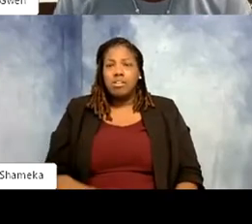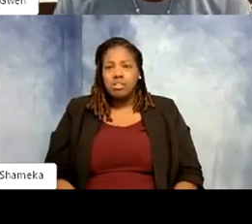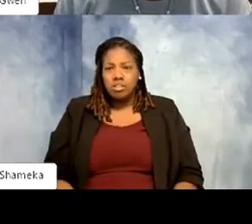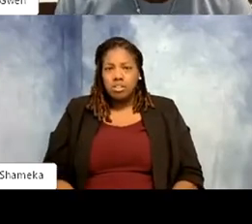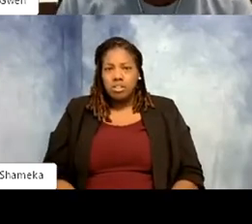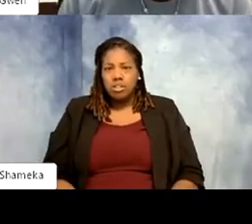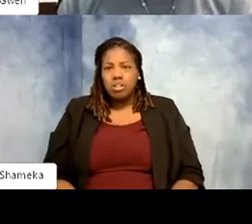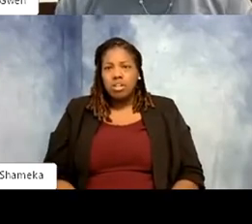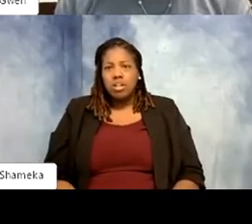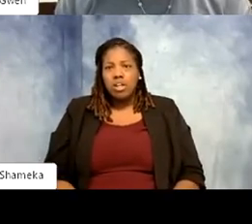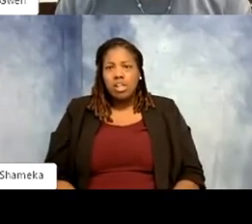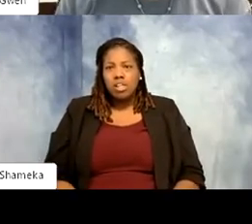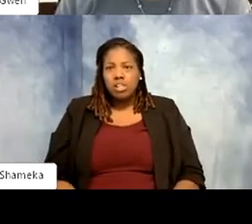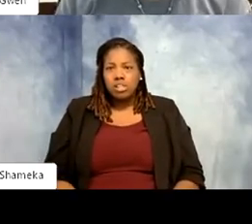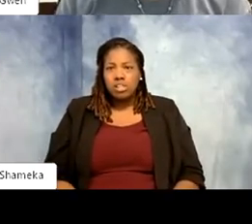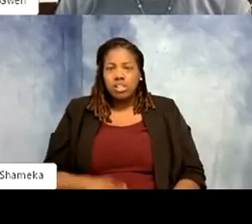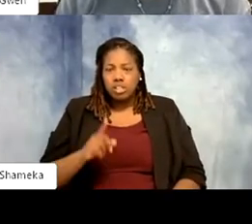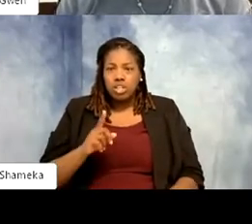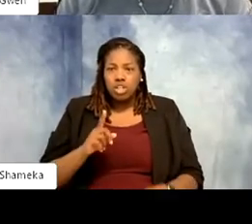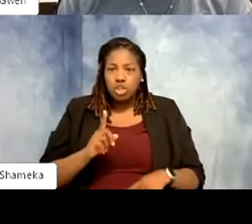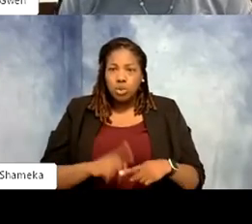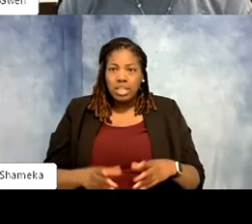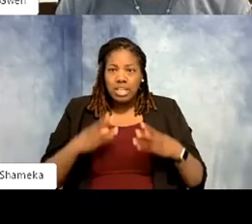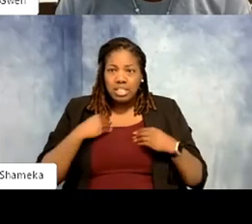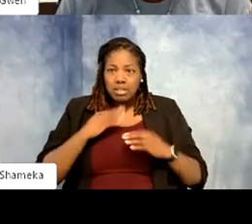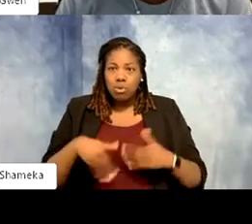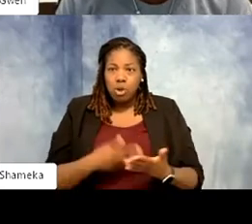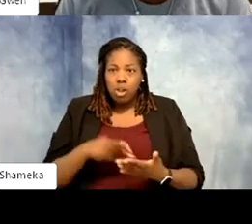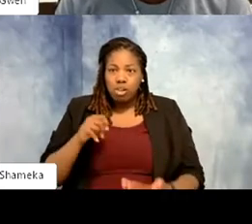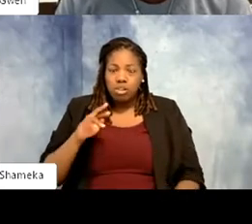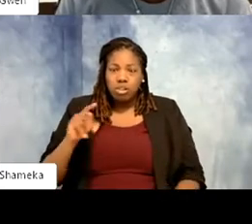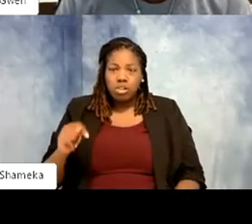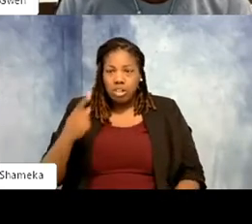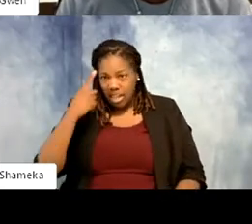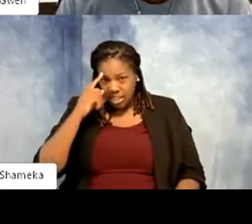We couldn't take everybody's parrots, so to help with that I think the story needs to be told about